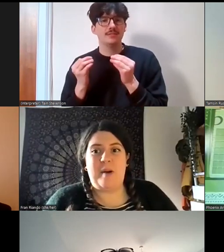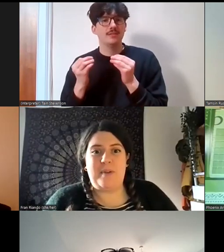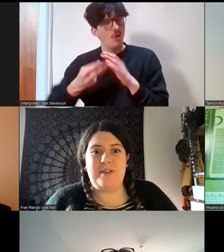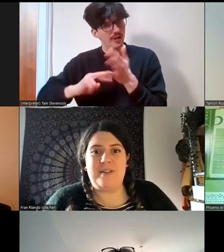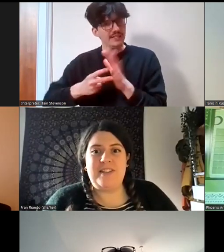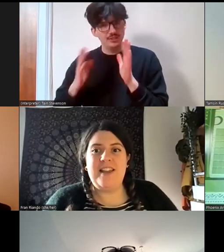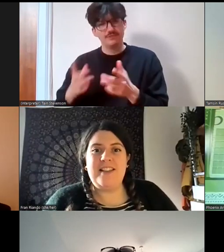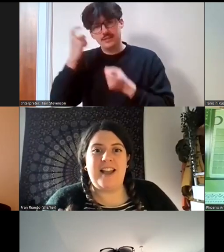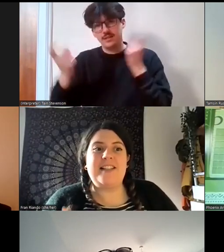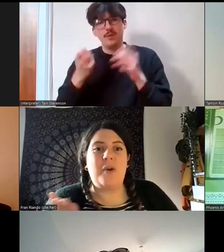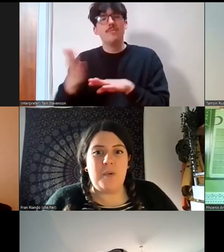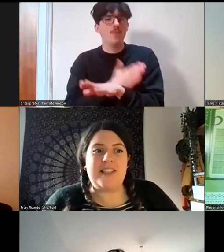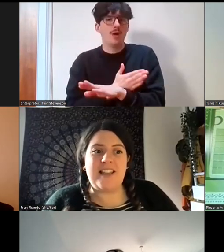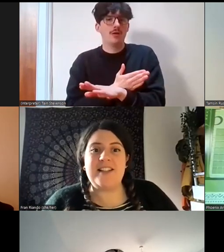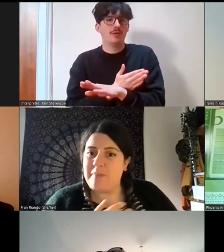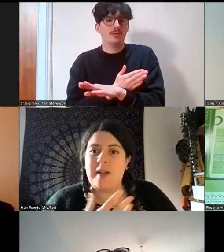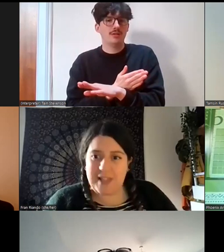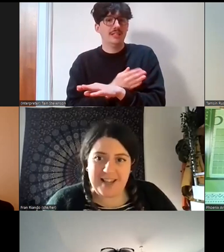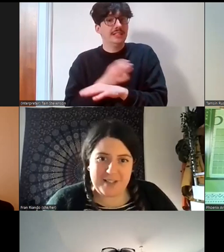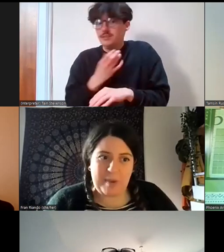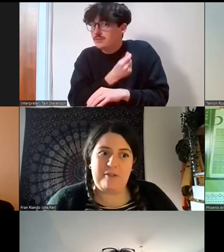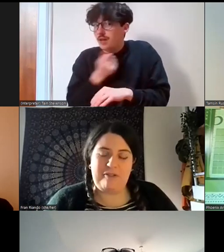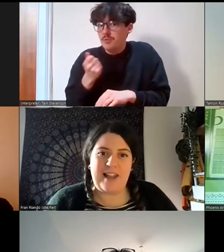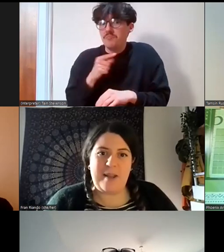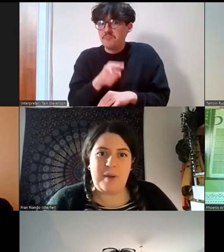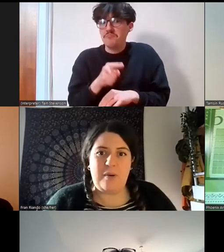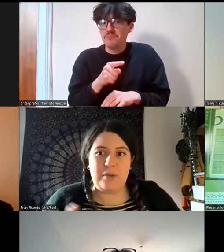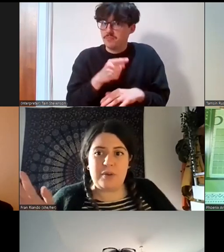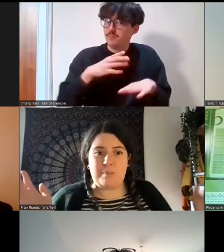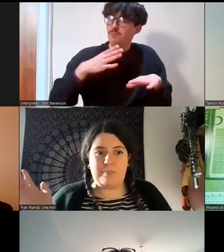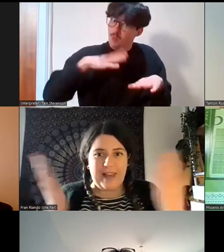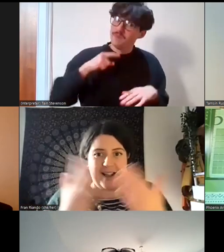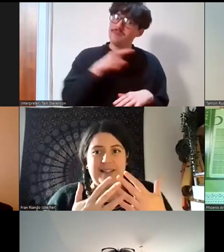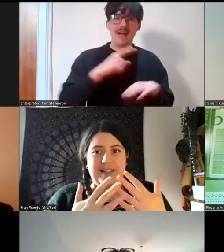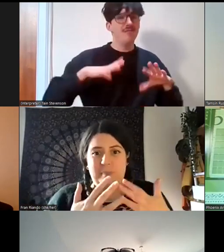because that isn't always the case, sometimes it is about free labour or those lines can be